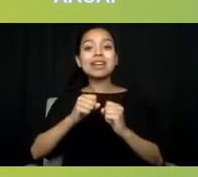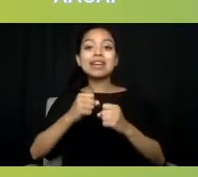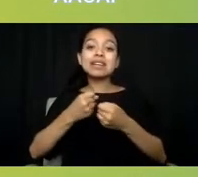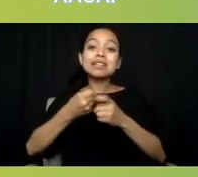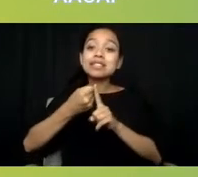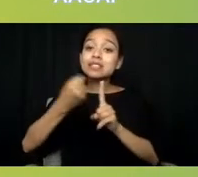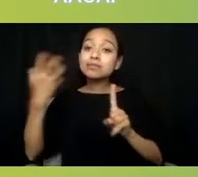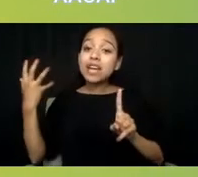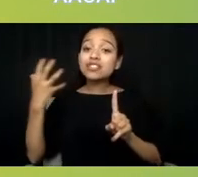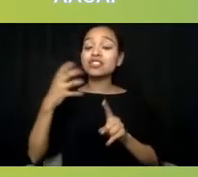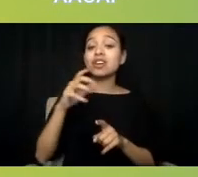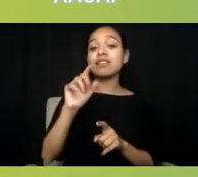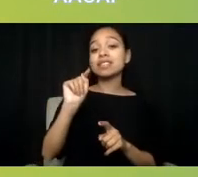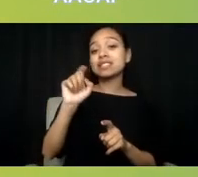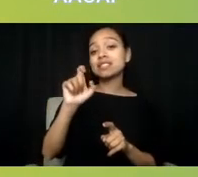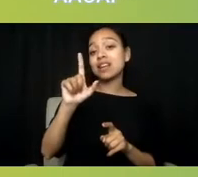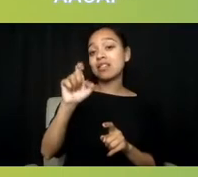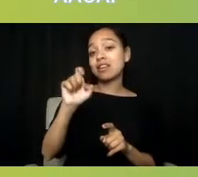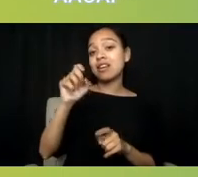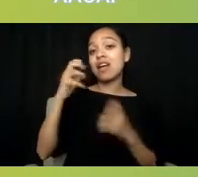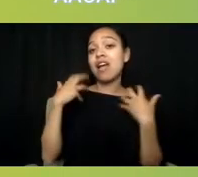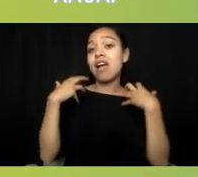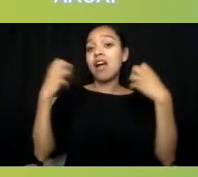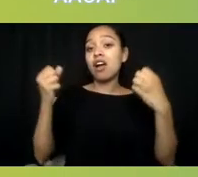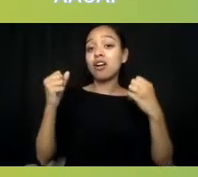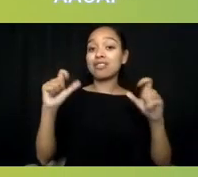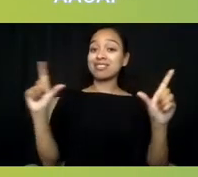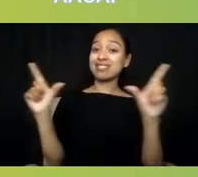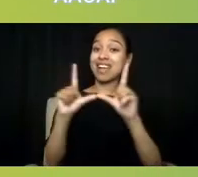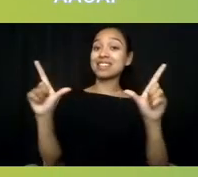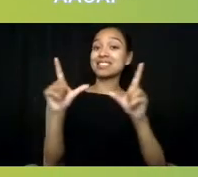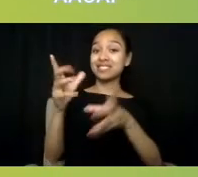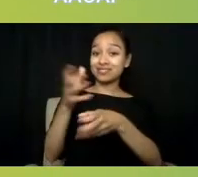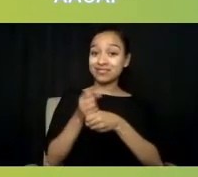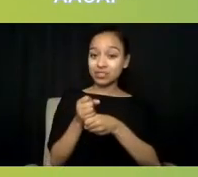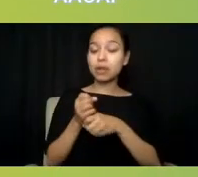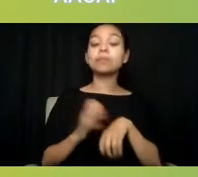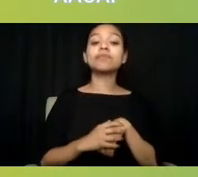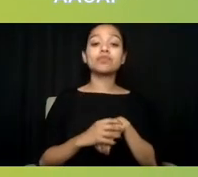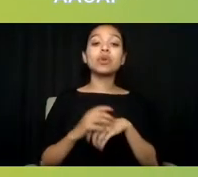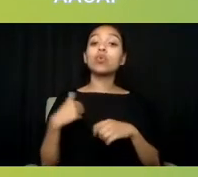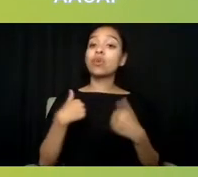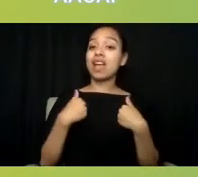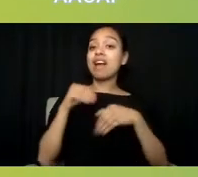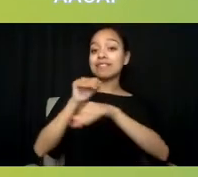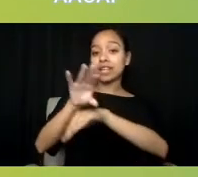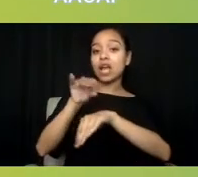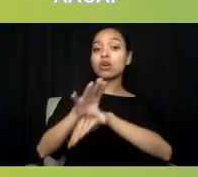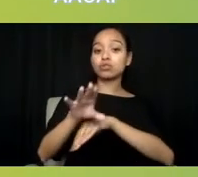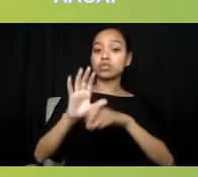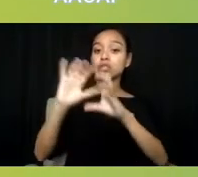We have regional telehealth licensing compacts, the counseling compacts that have become really effective through COVID